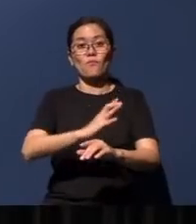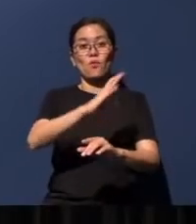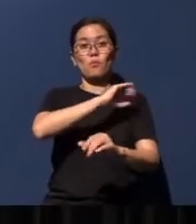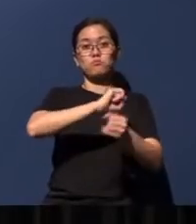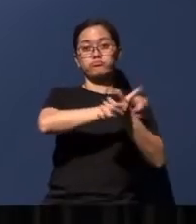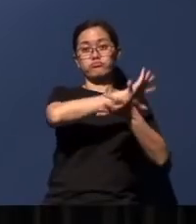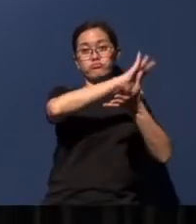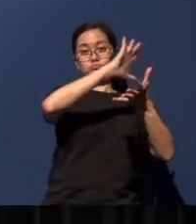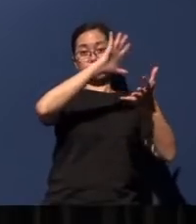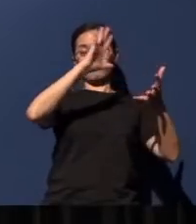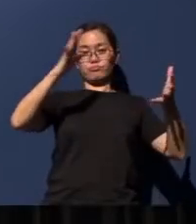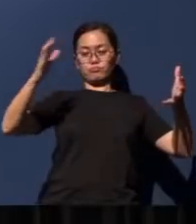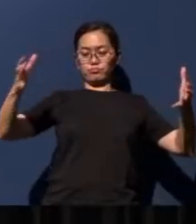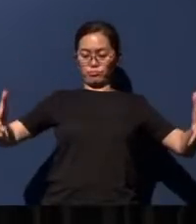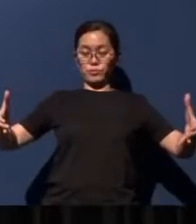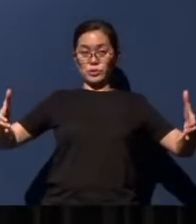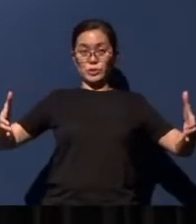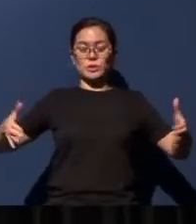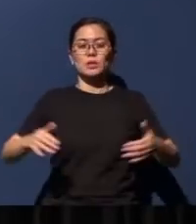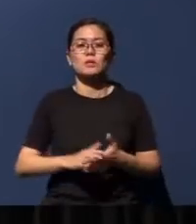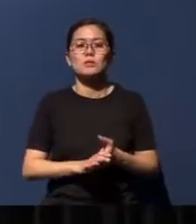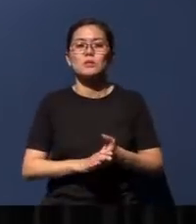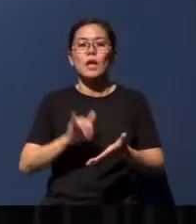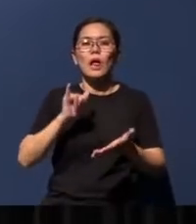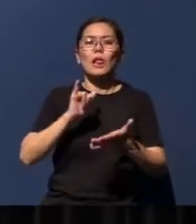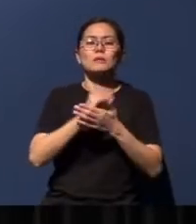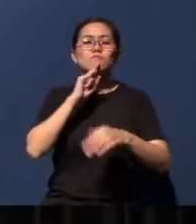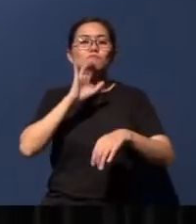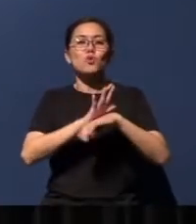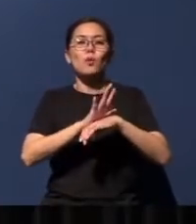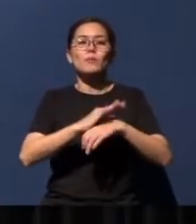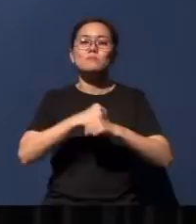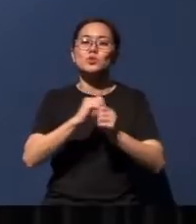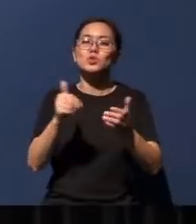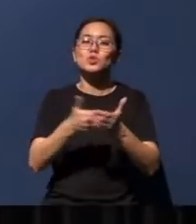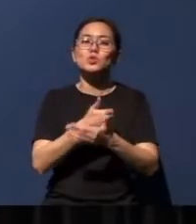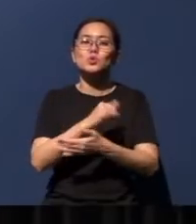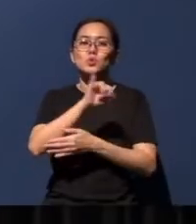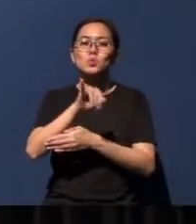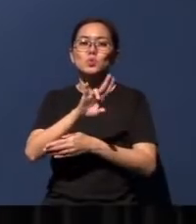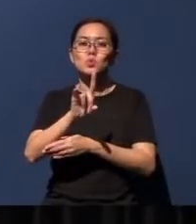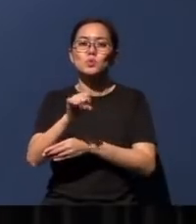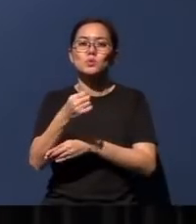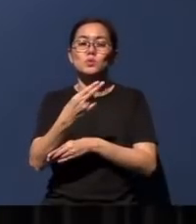Now this promise of restoration for Judah will be fulfilled in the Millennial Kingdom,